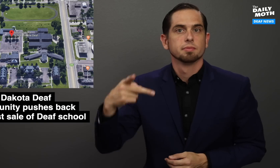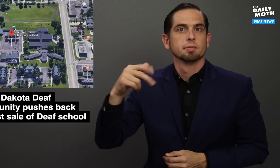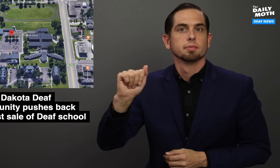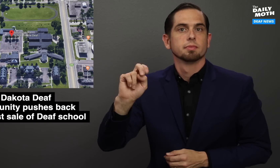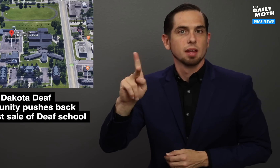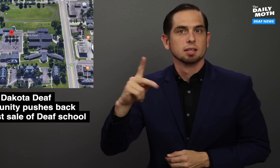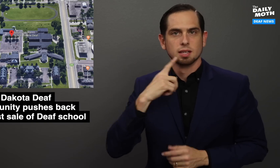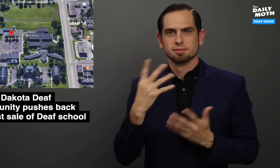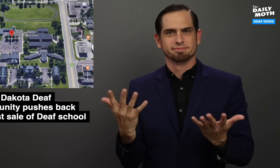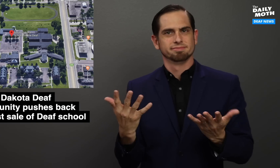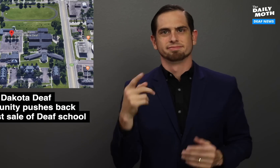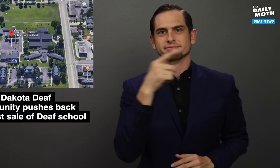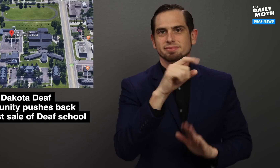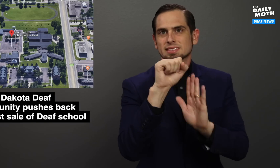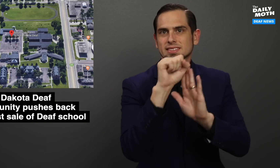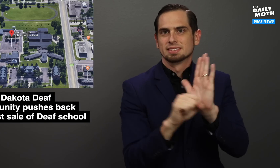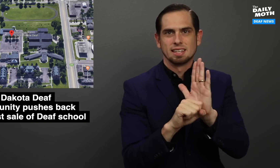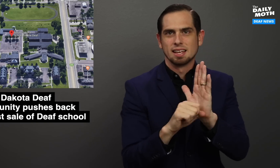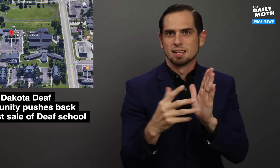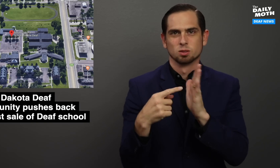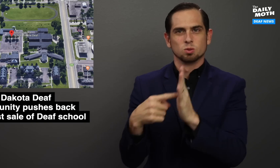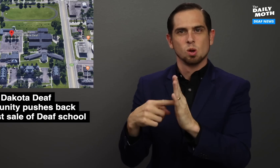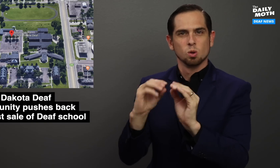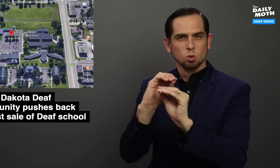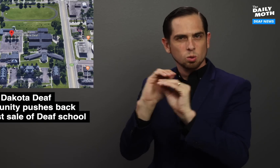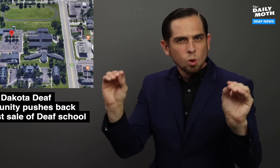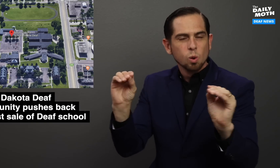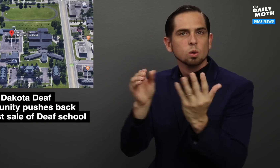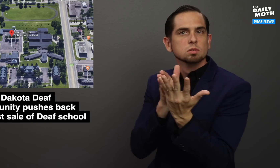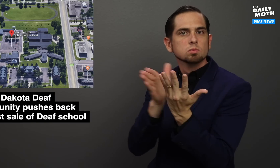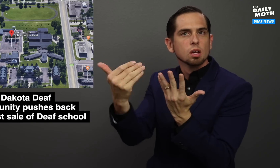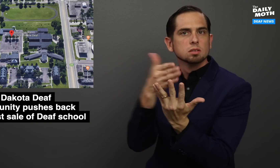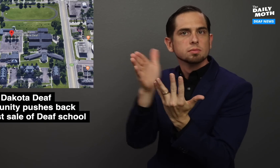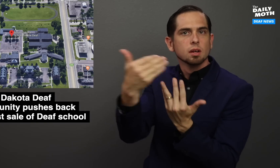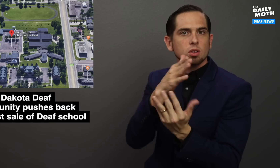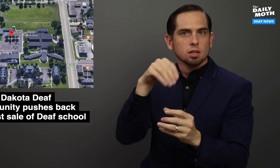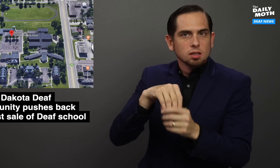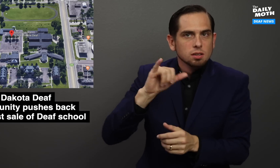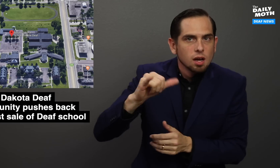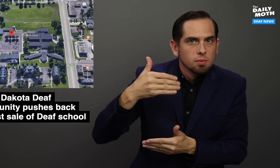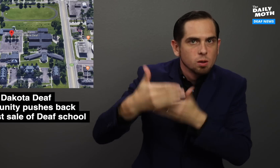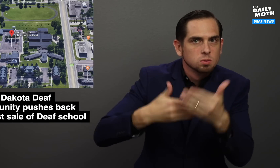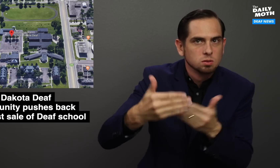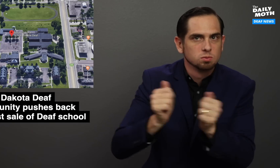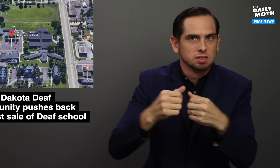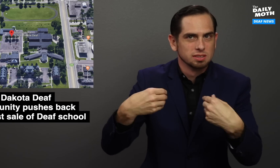Panek said the state showed no transparency in the process